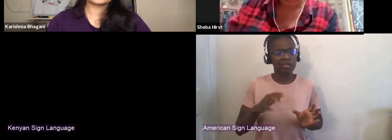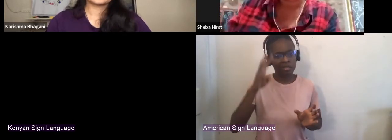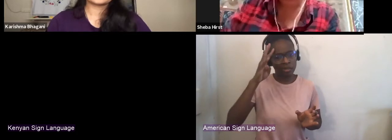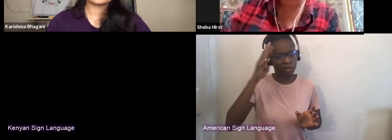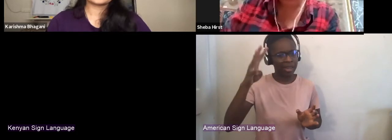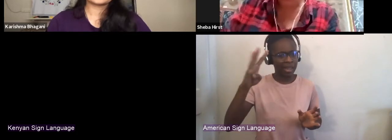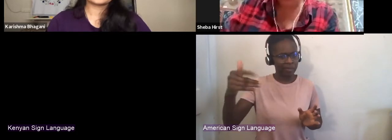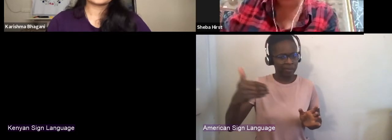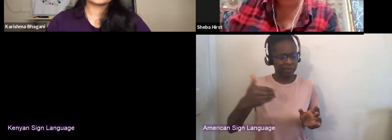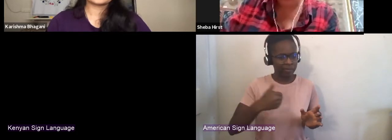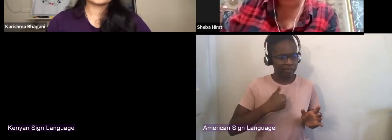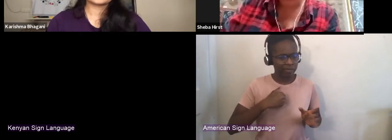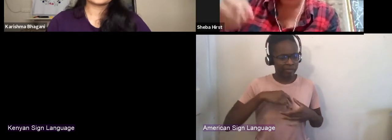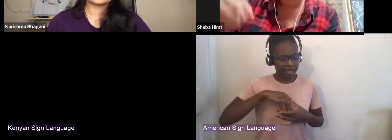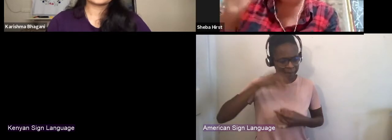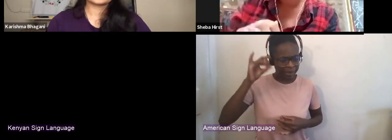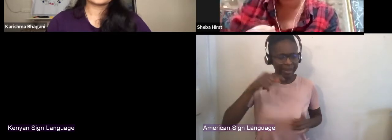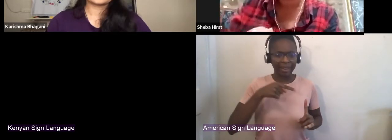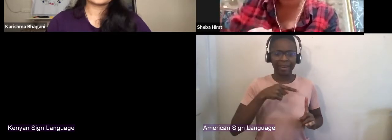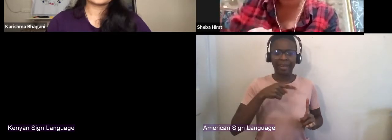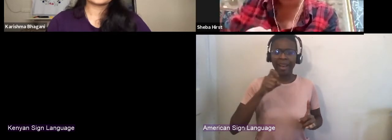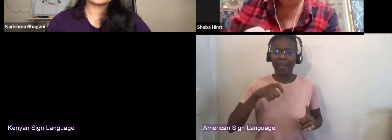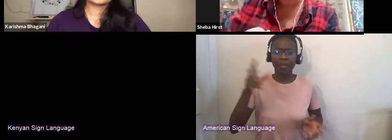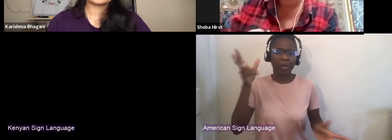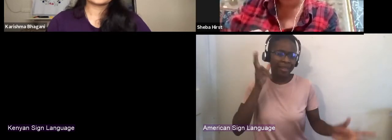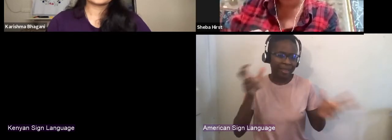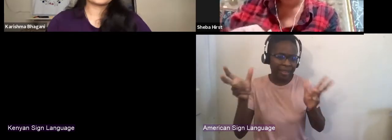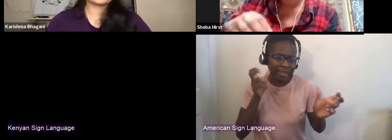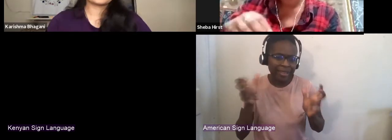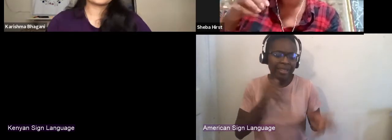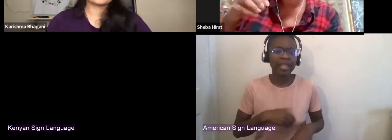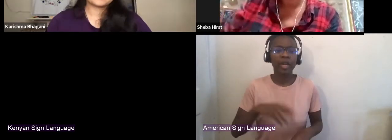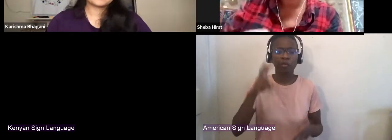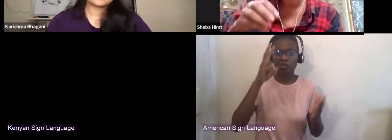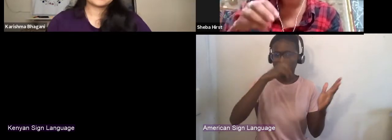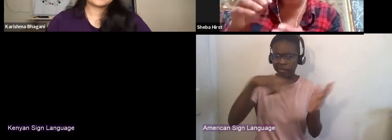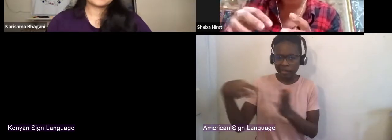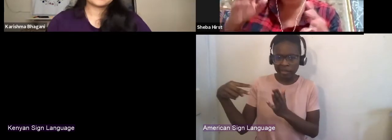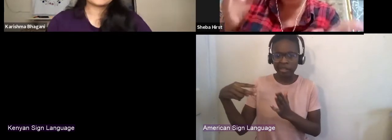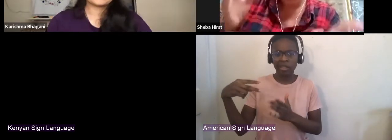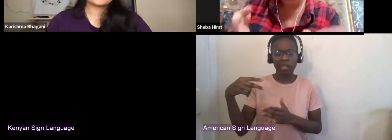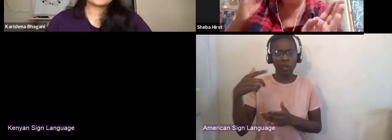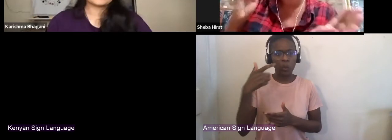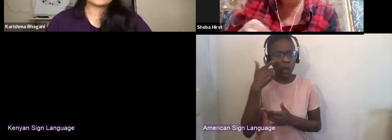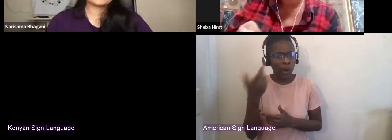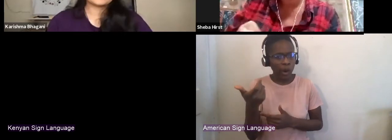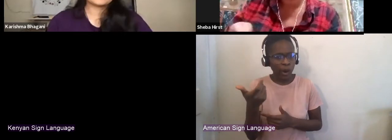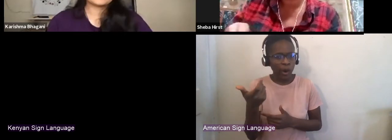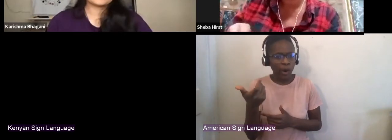You have to keep listening to stuff. You have to keep reading stuff that challenges what you think you know about